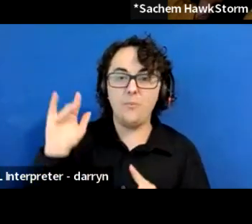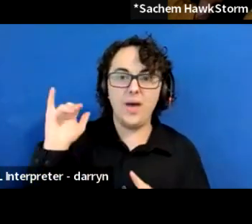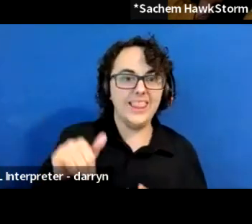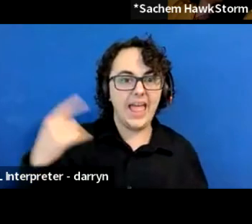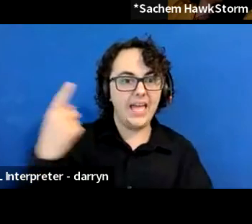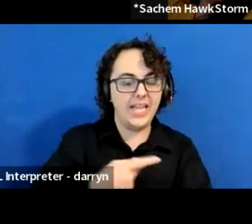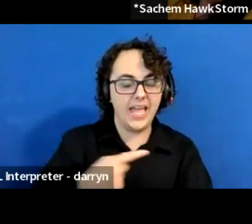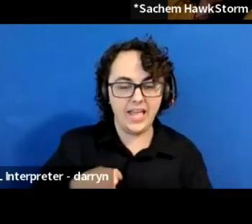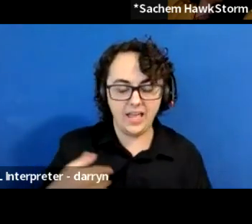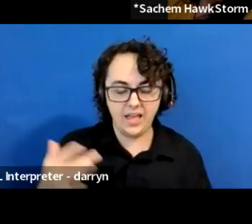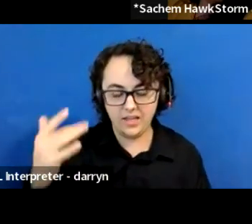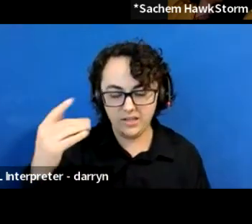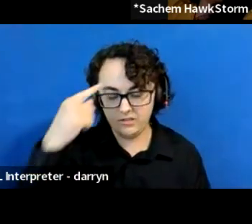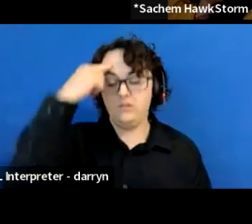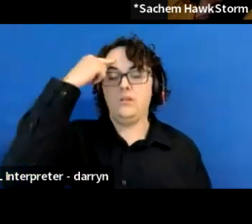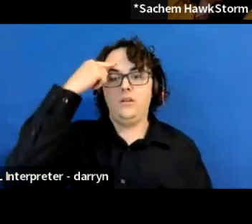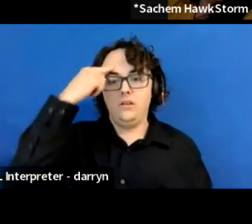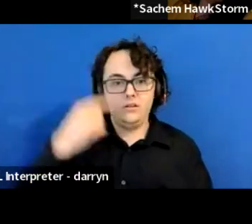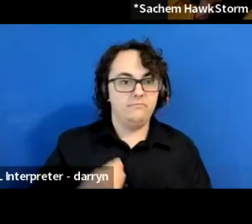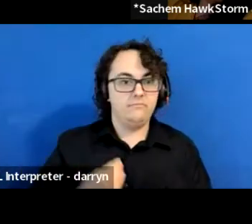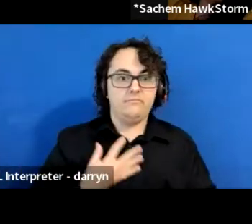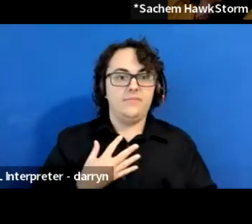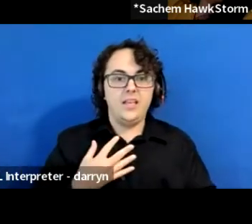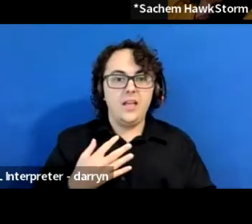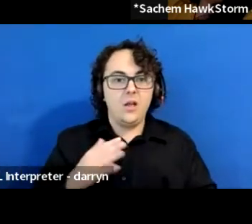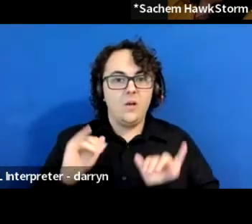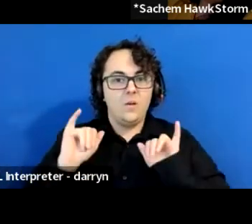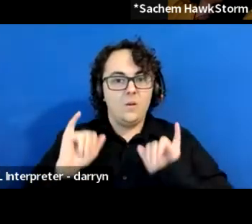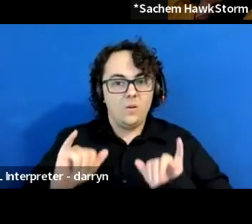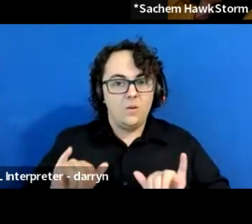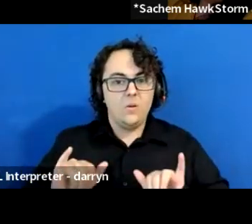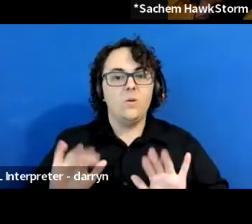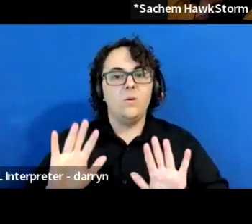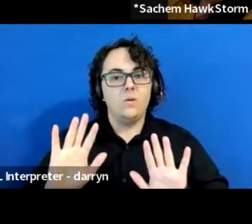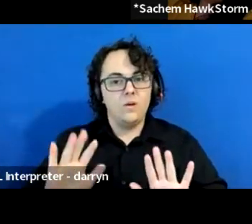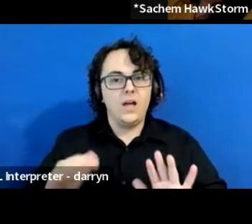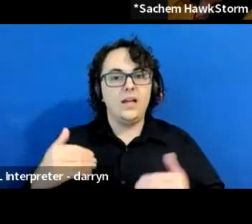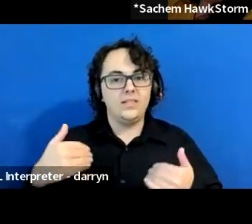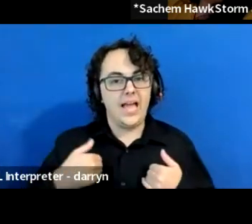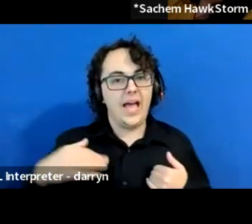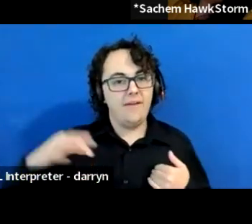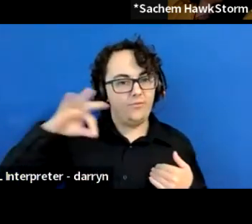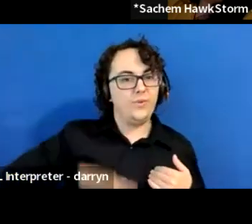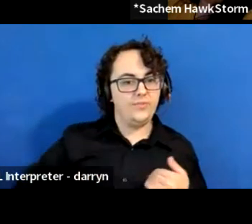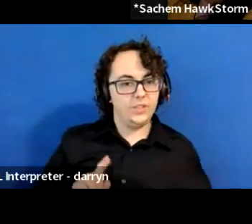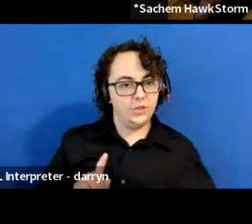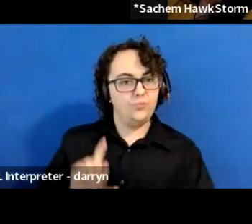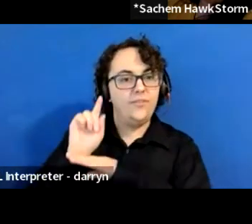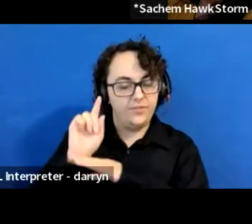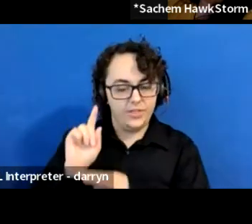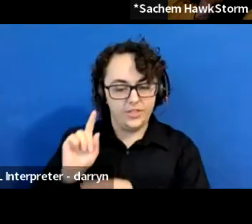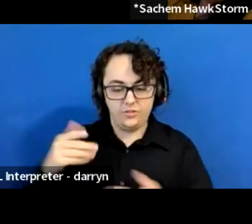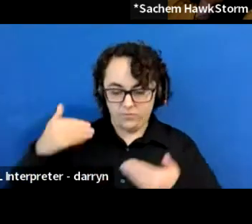that not only take the privilege of being who I am, starving my identity and raising my children,